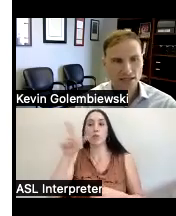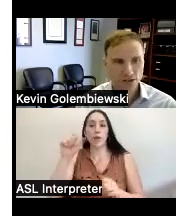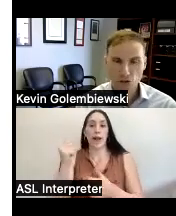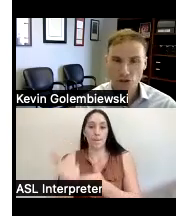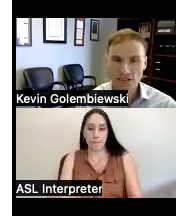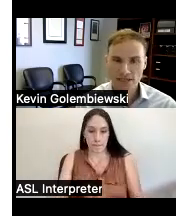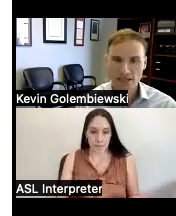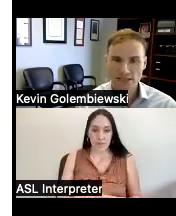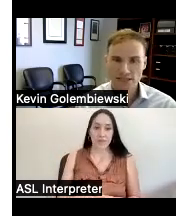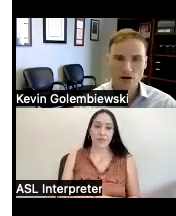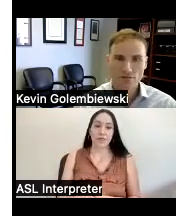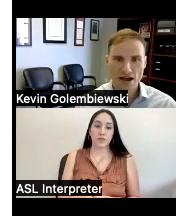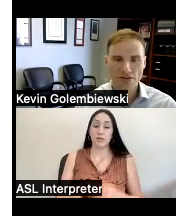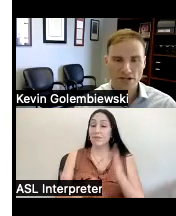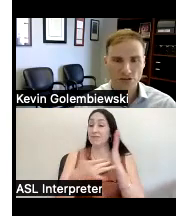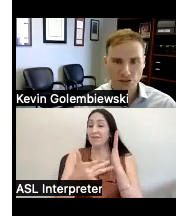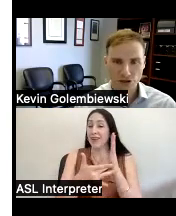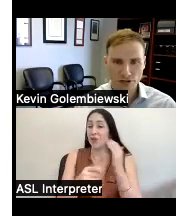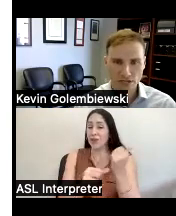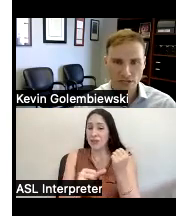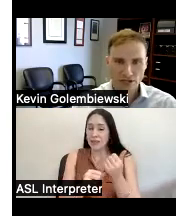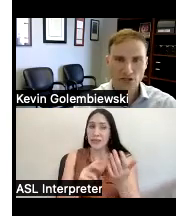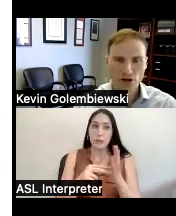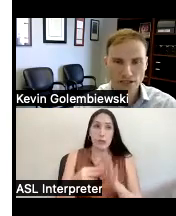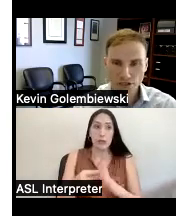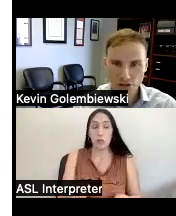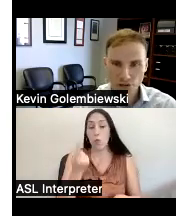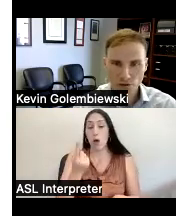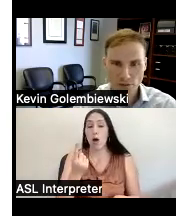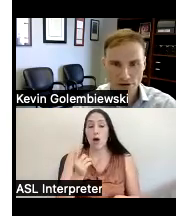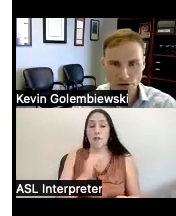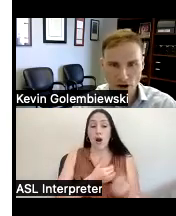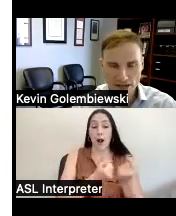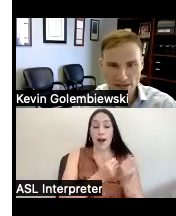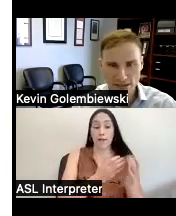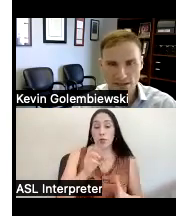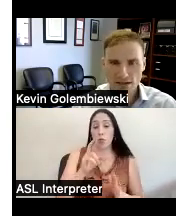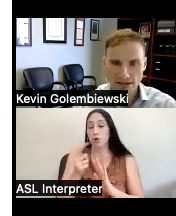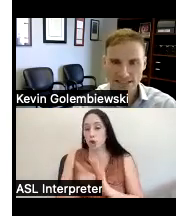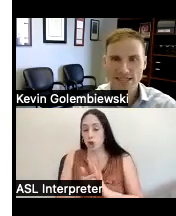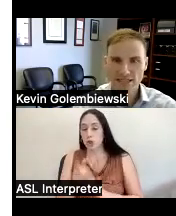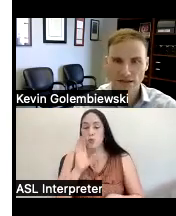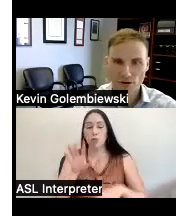usually is one of our Advocates or attorneys talking to you about your rights listening to the